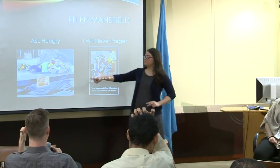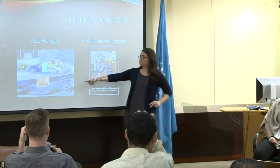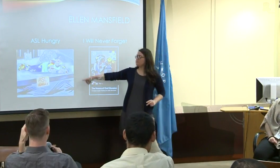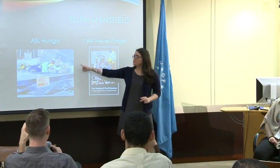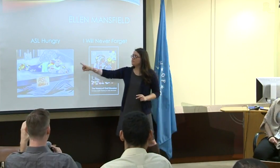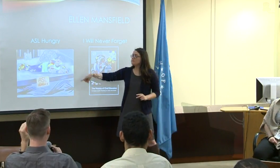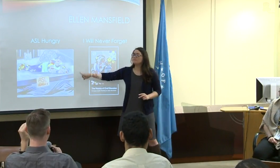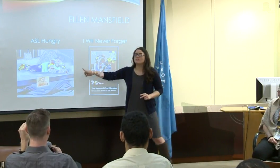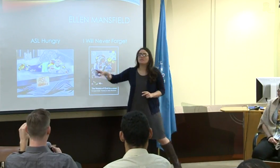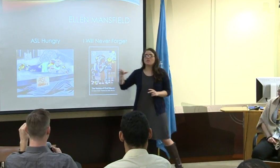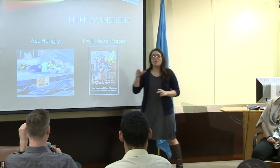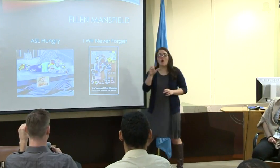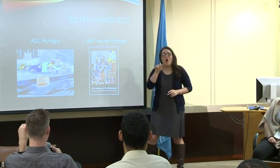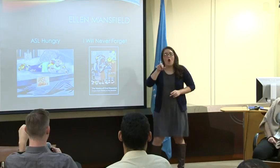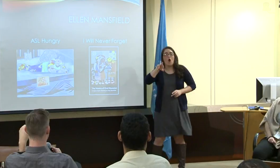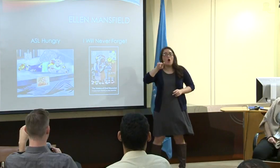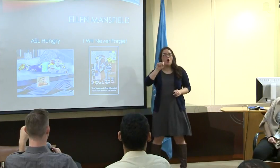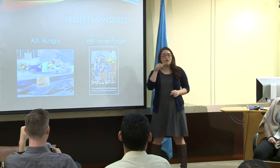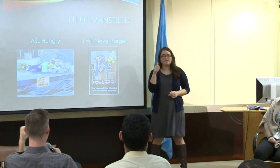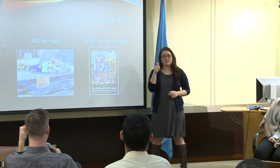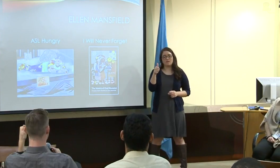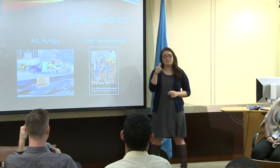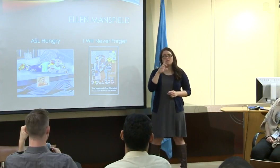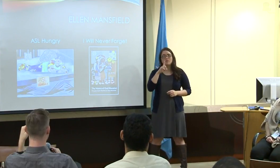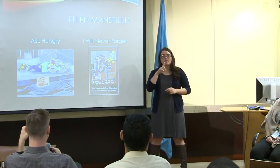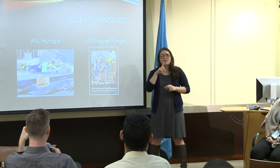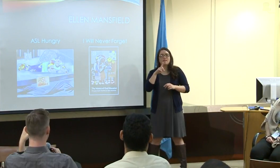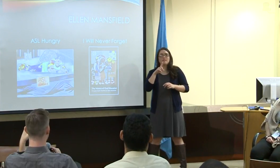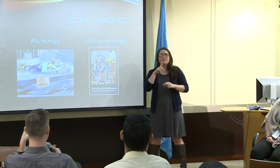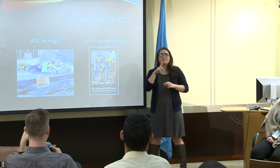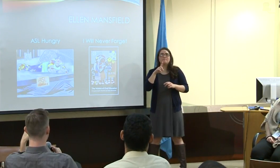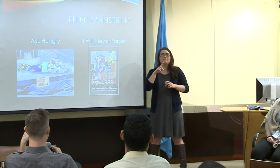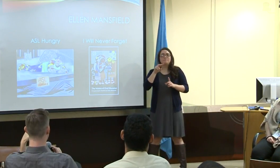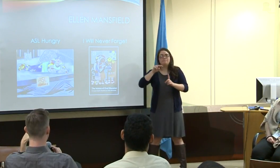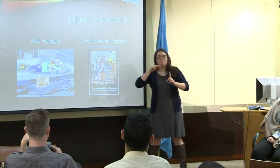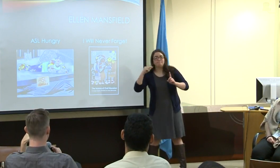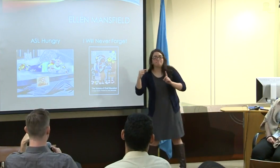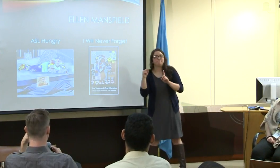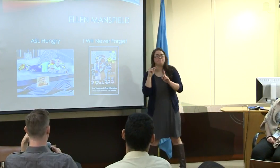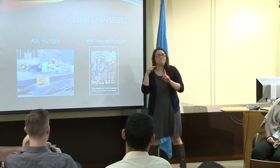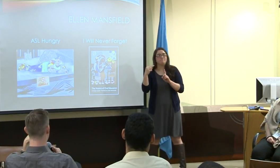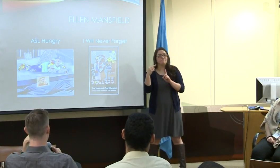But I really wanted to focus on this and to really look at the art here